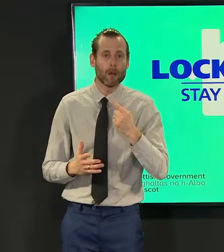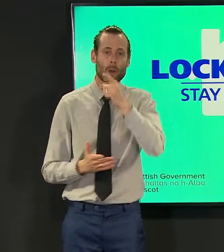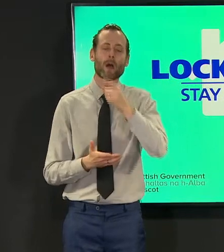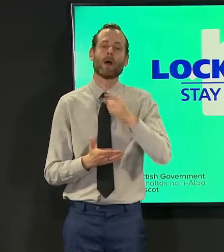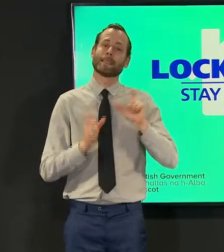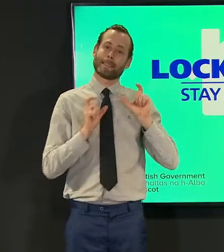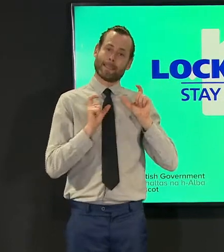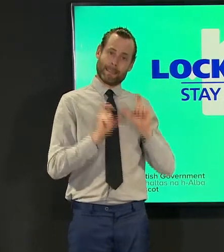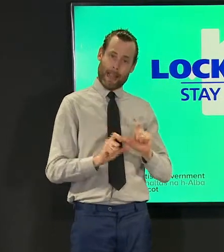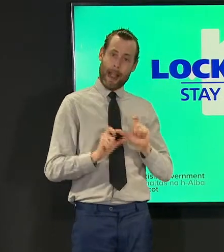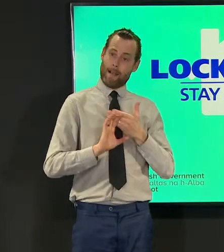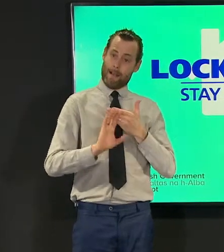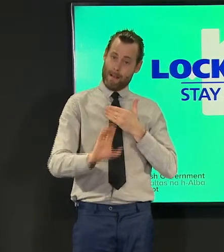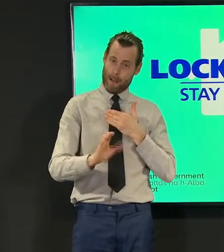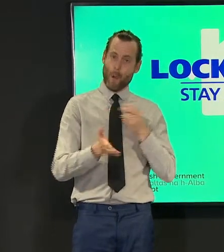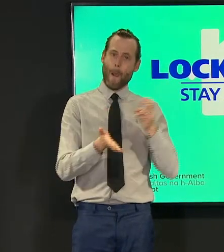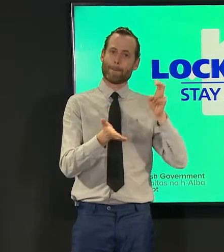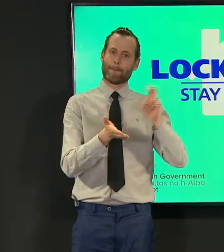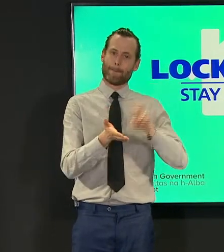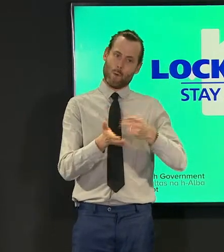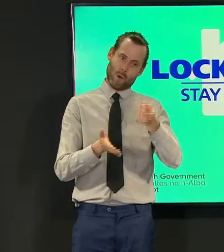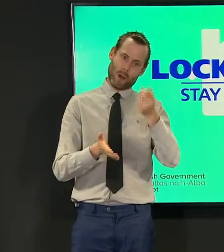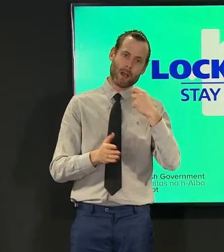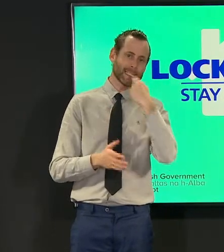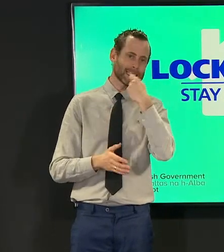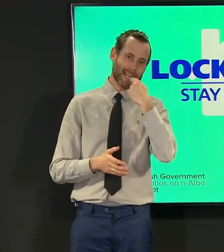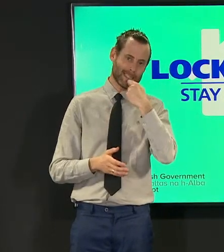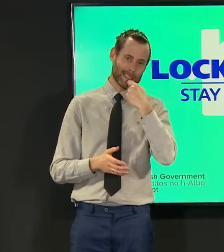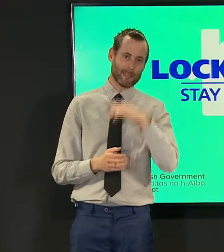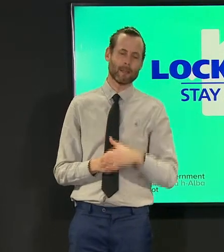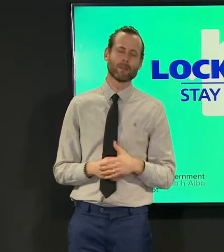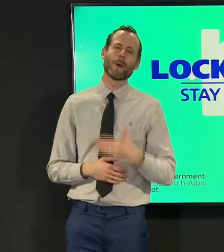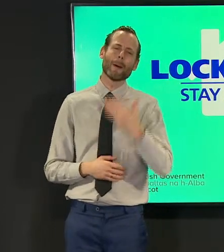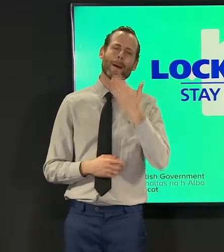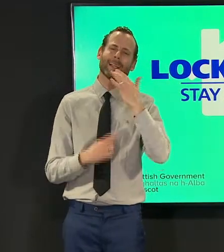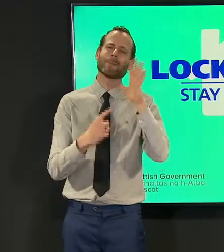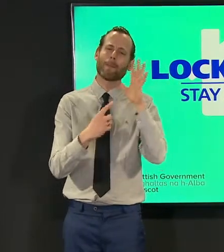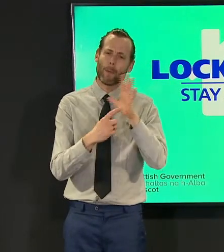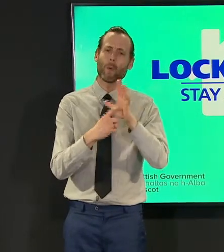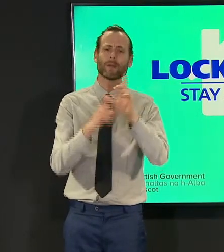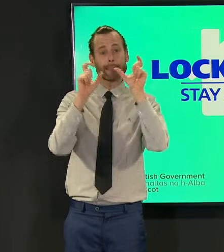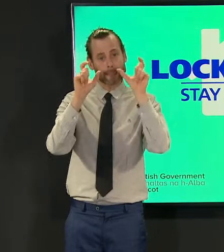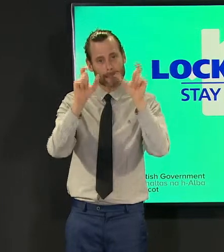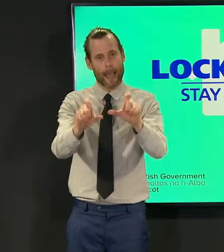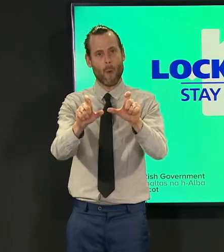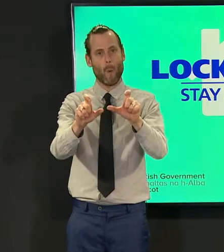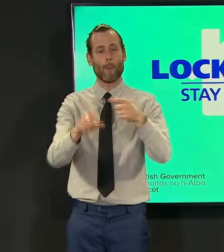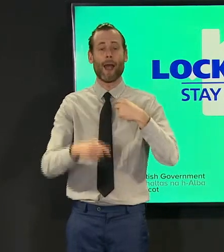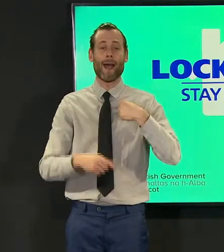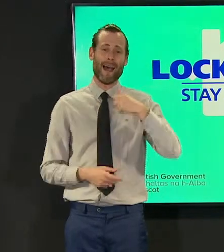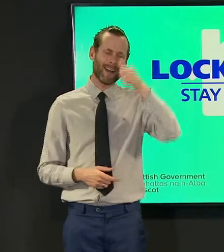though please stay at home as much as possible i know how difficult that is and and i really do